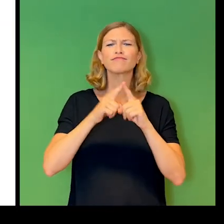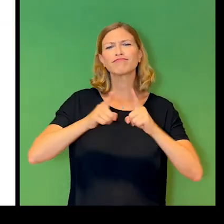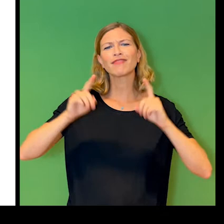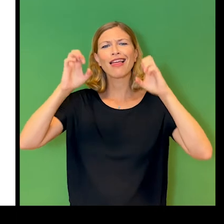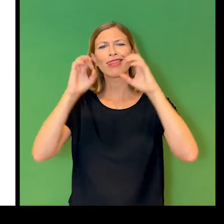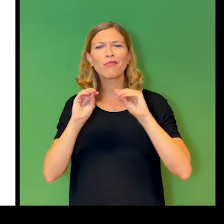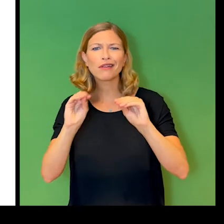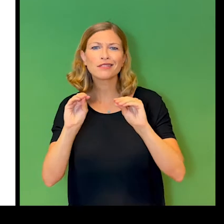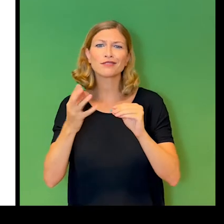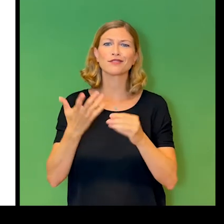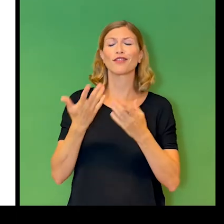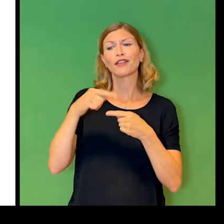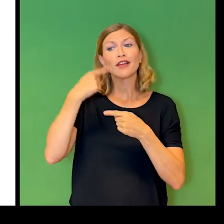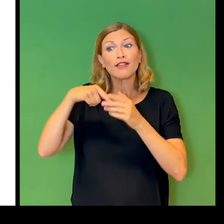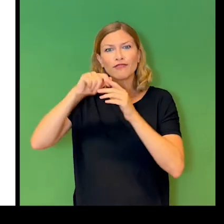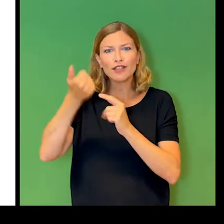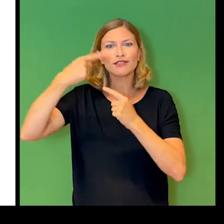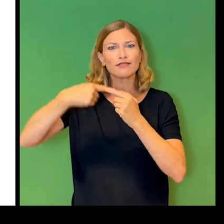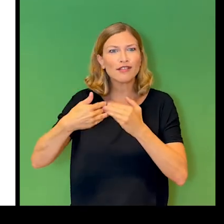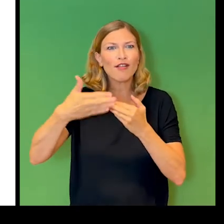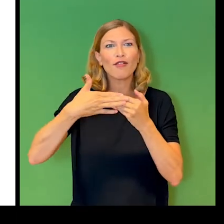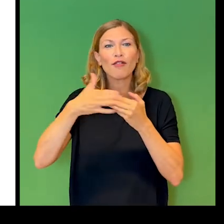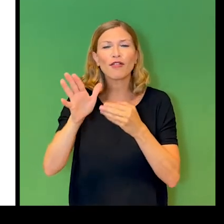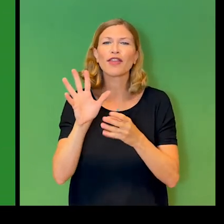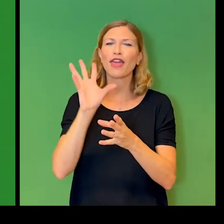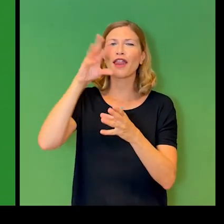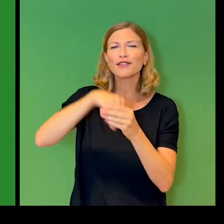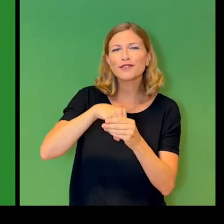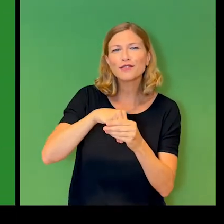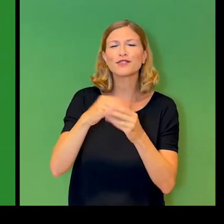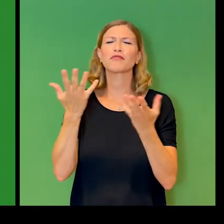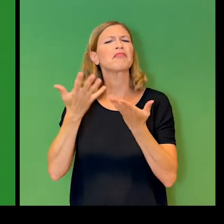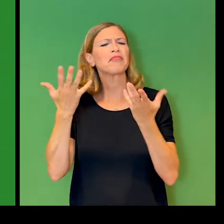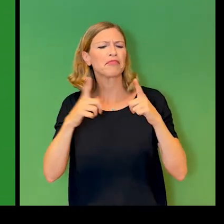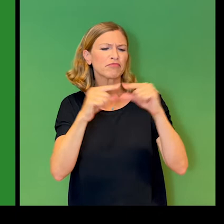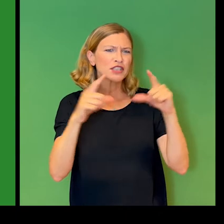educational introductions to accessibility and inclusion in print, video and audio.